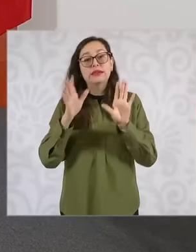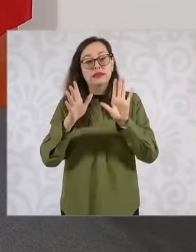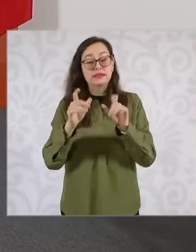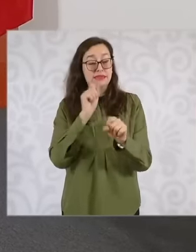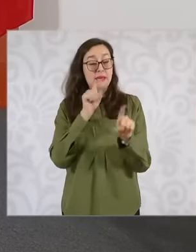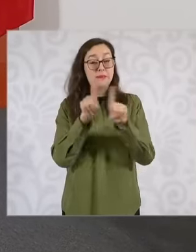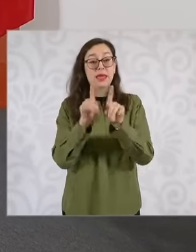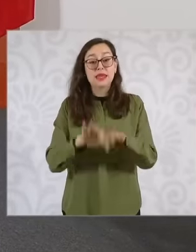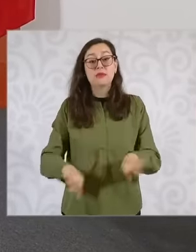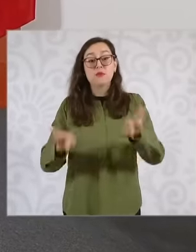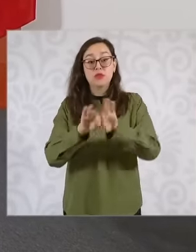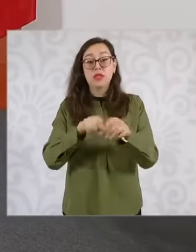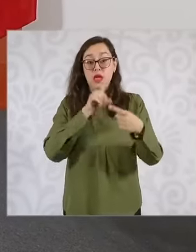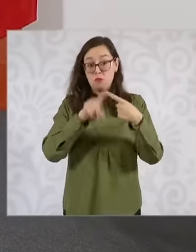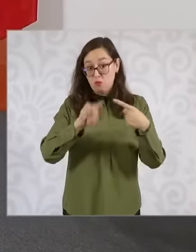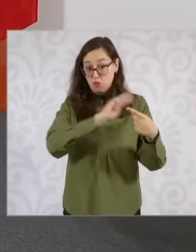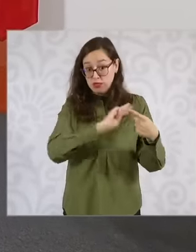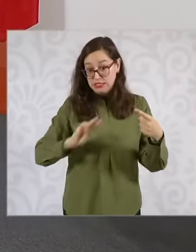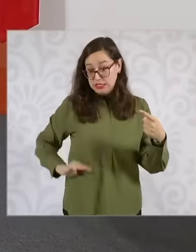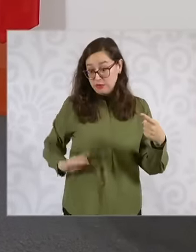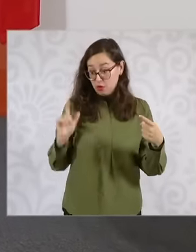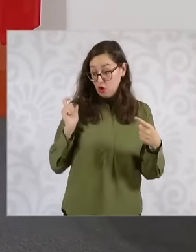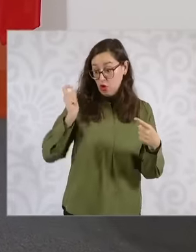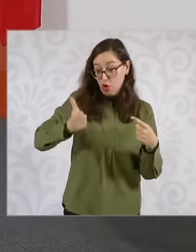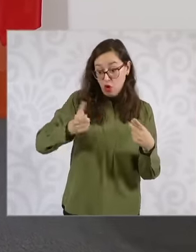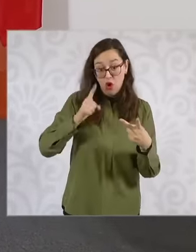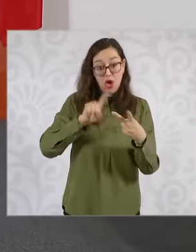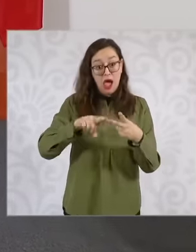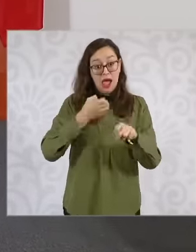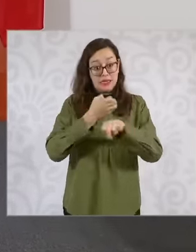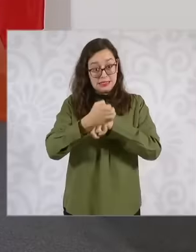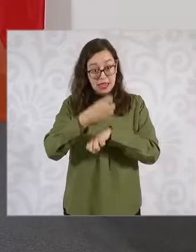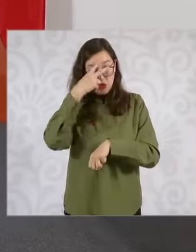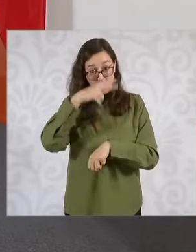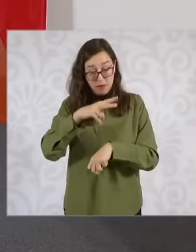, the state of Mexico puts another part in, and the government of Mexico puts another part in. It would be